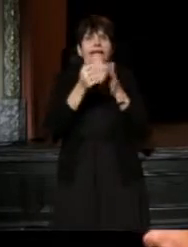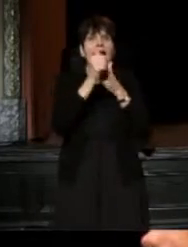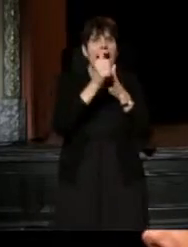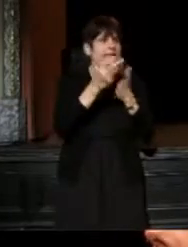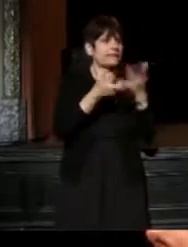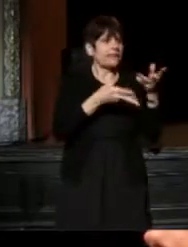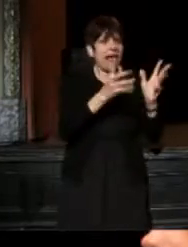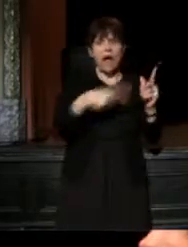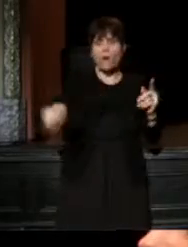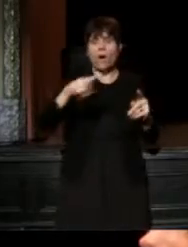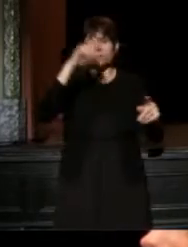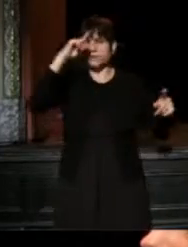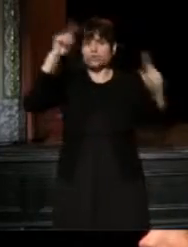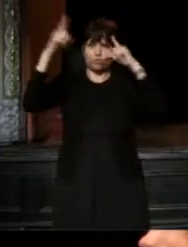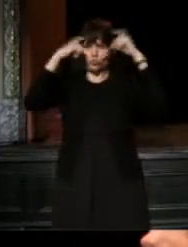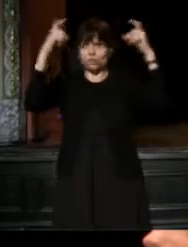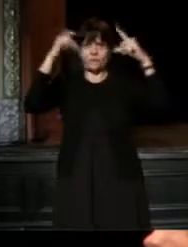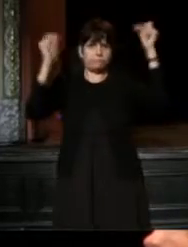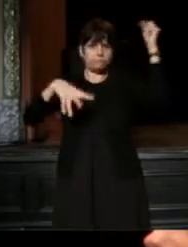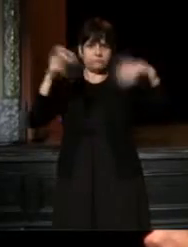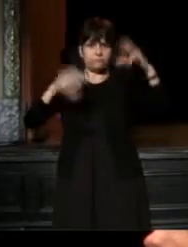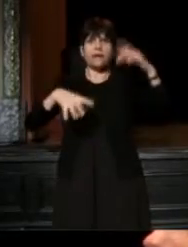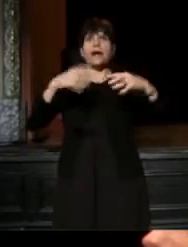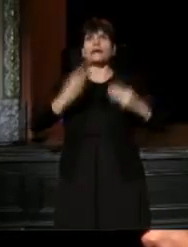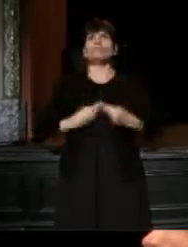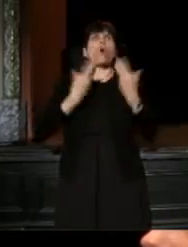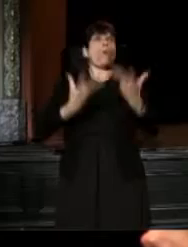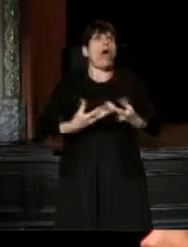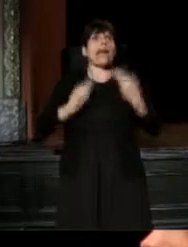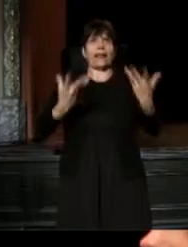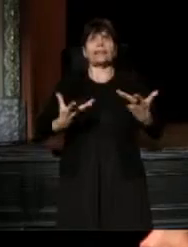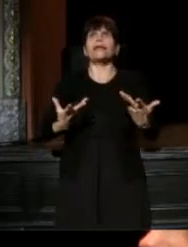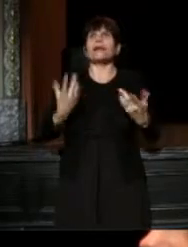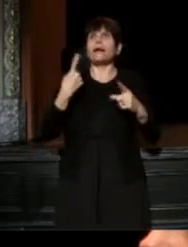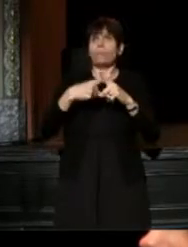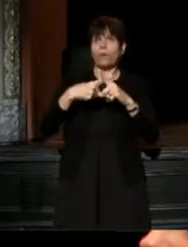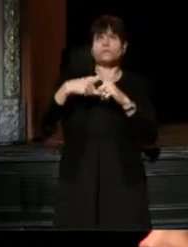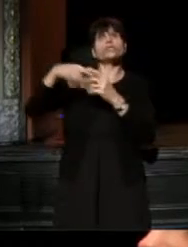that will allow us to dream and to dream poetically, as well as socially.